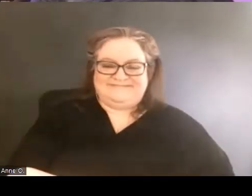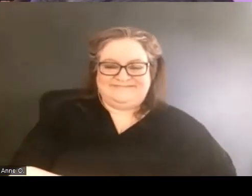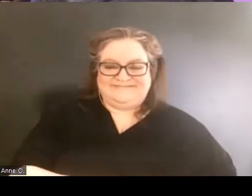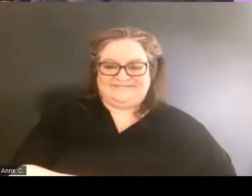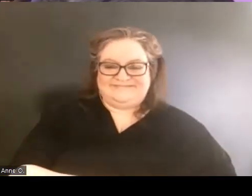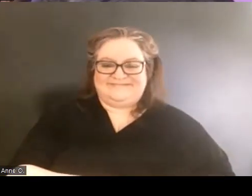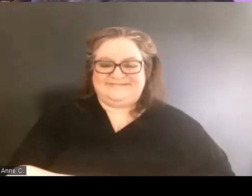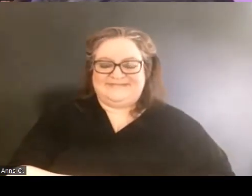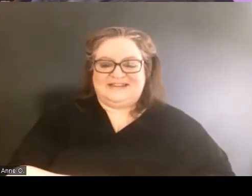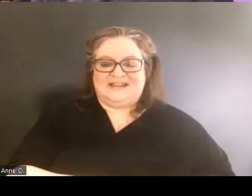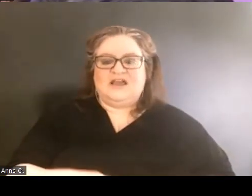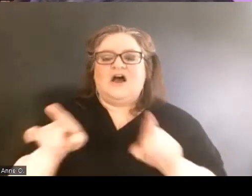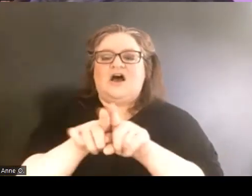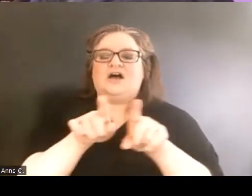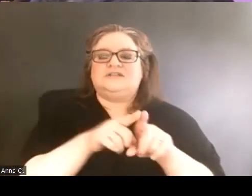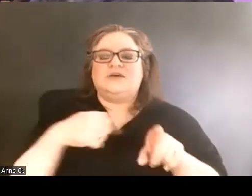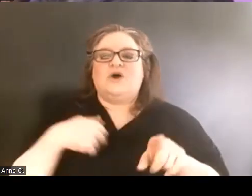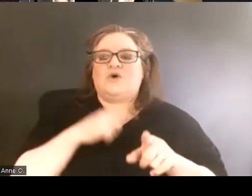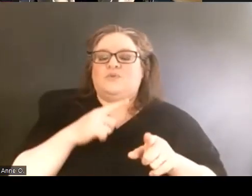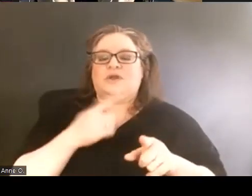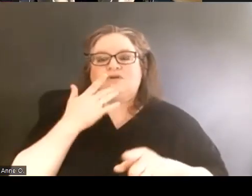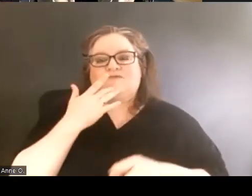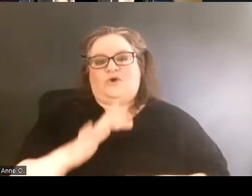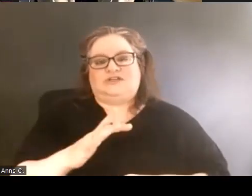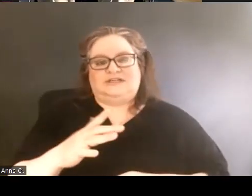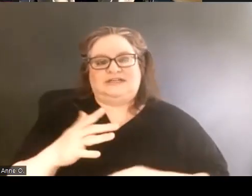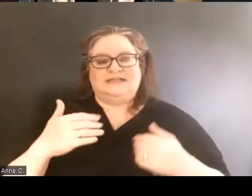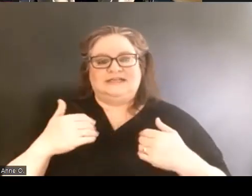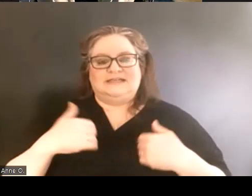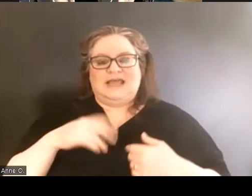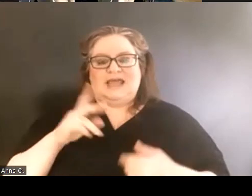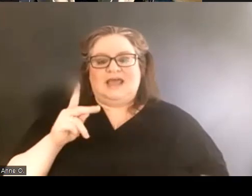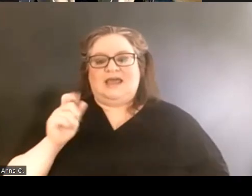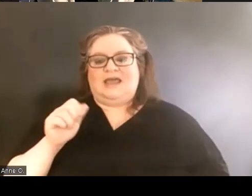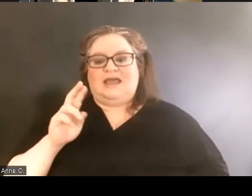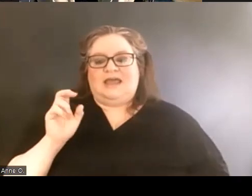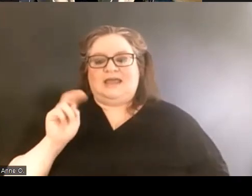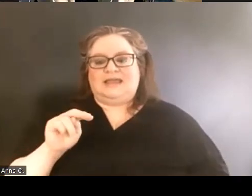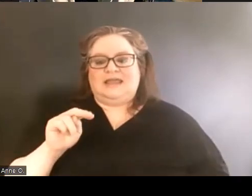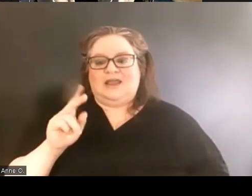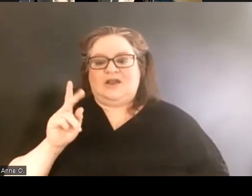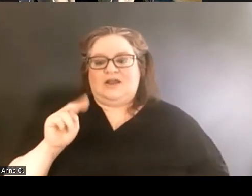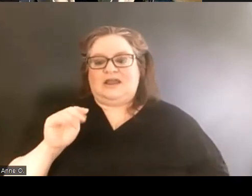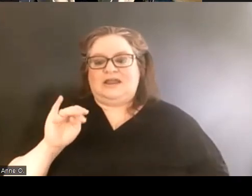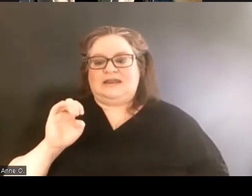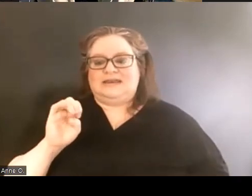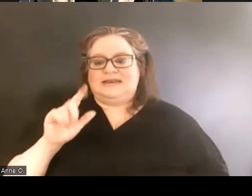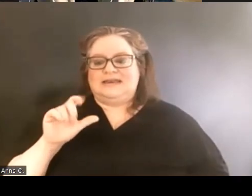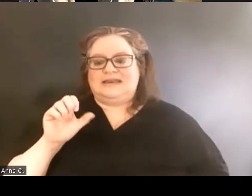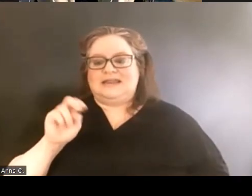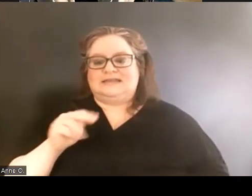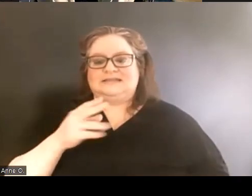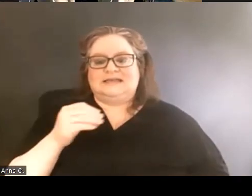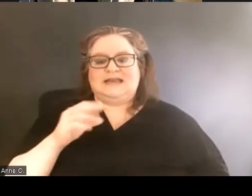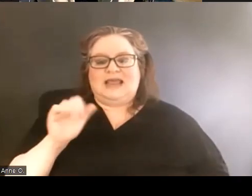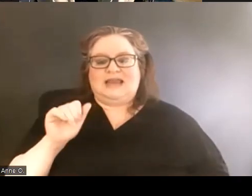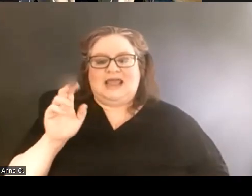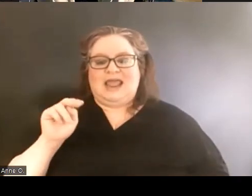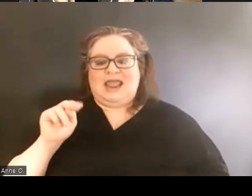We also are so fortunate to have Karen Nielson and Ann Wai-Yee Kwong from UC Berkeley